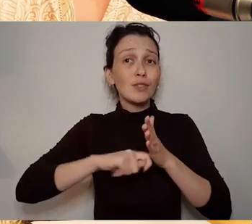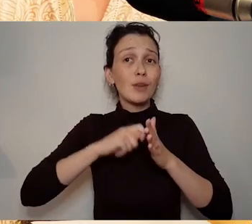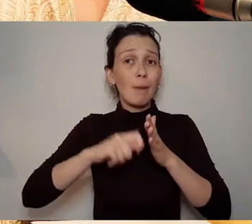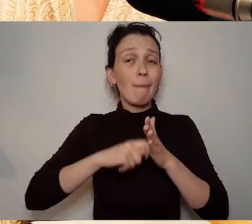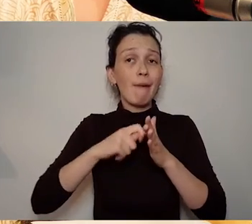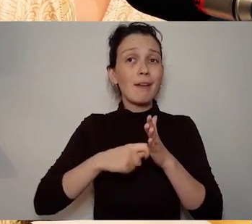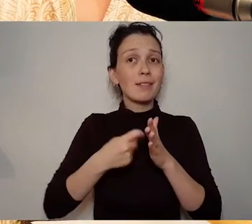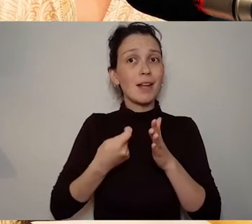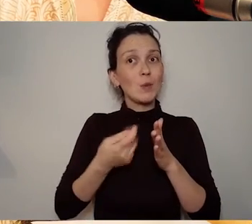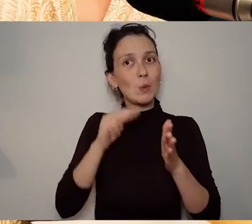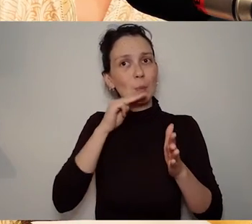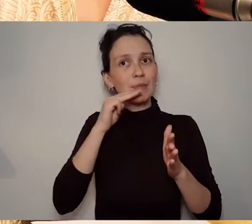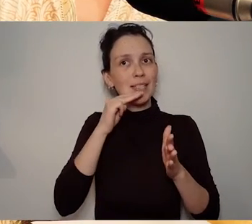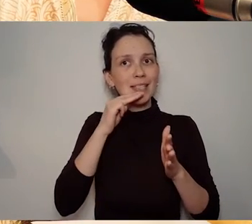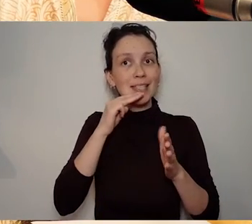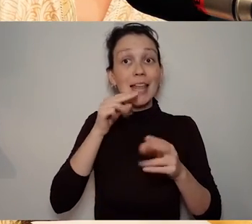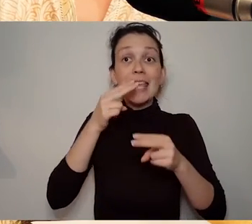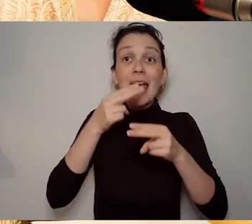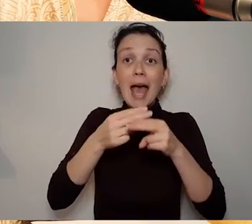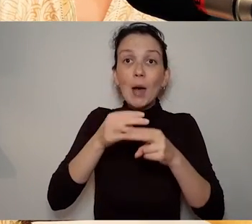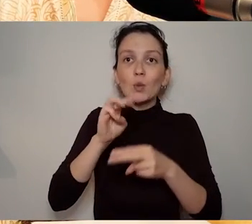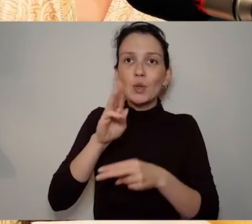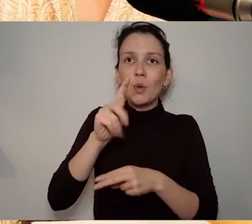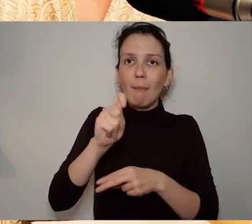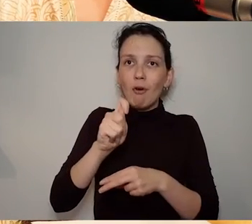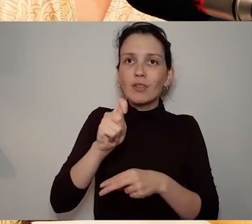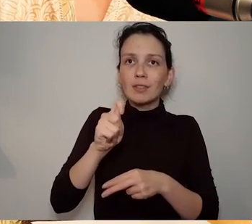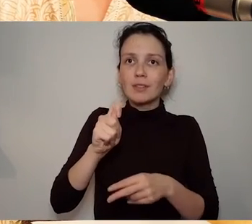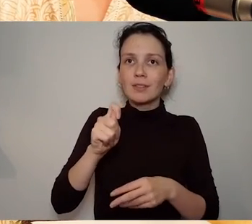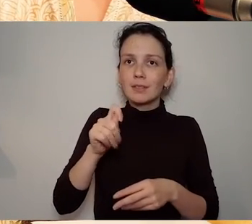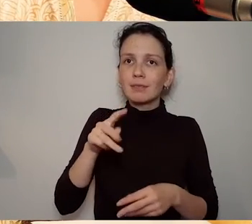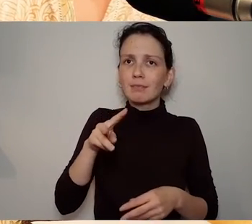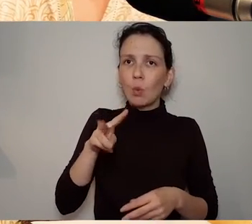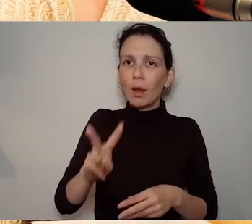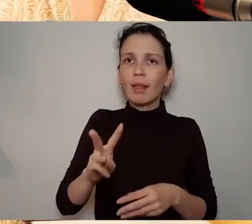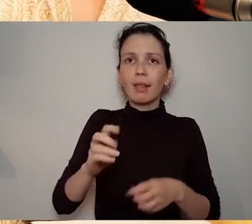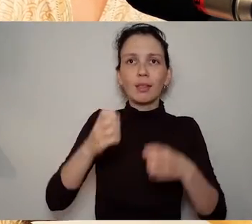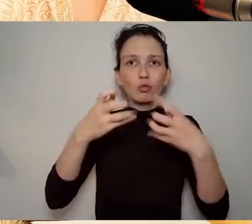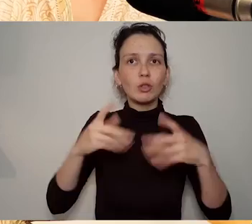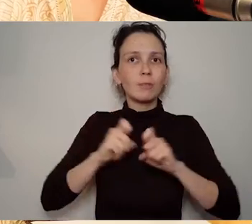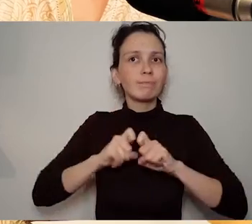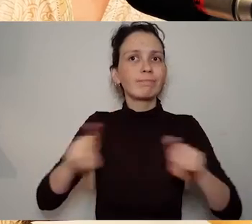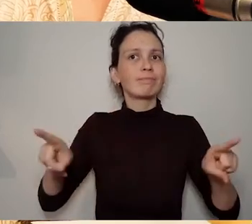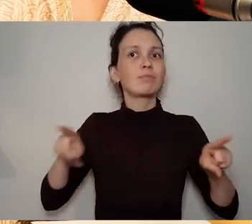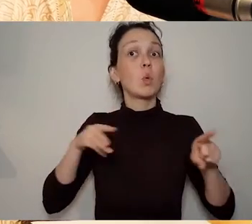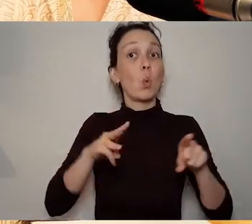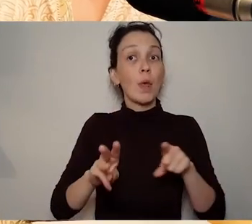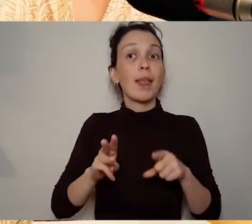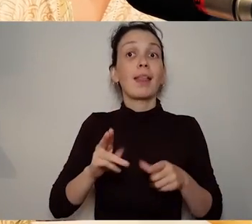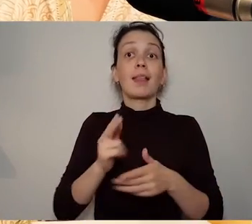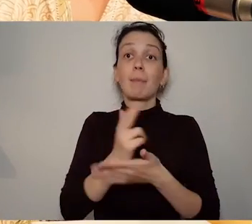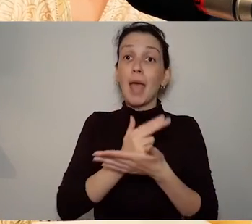research dissemination outputs, like seminars which we've already done and conference papers